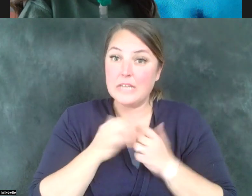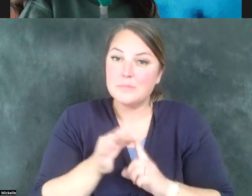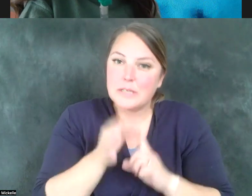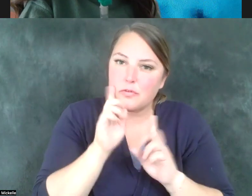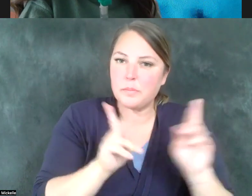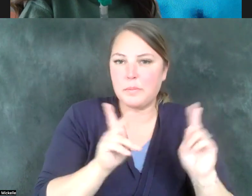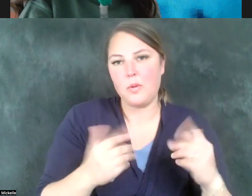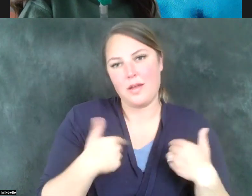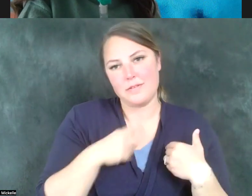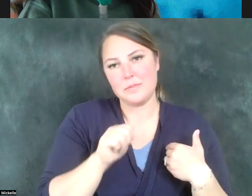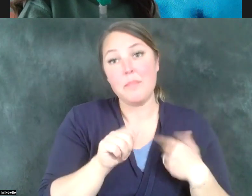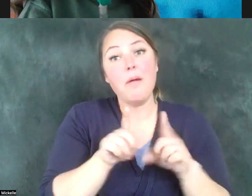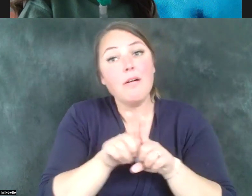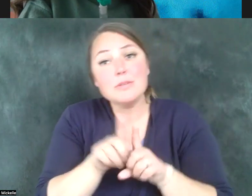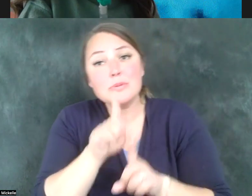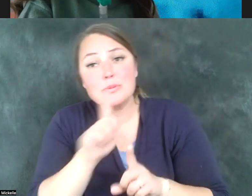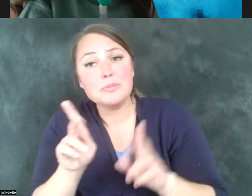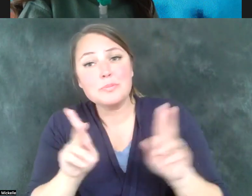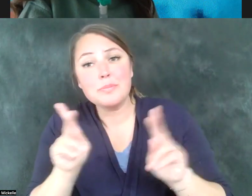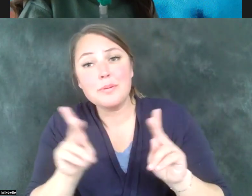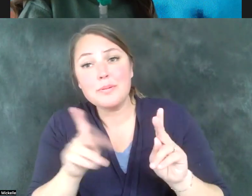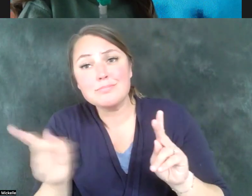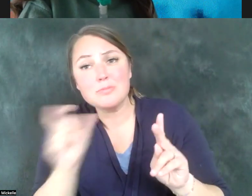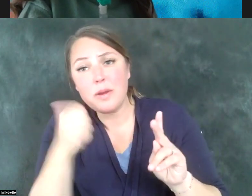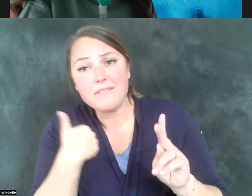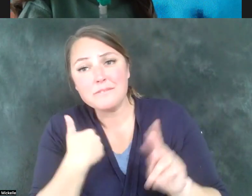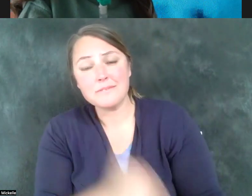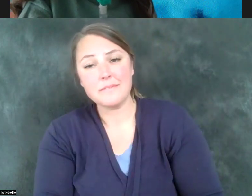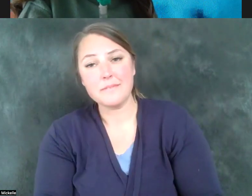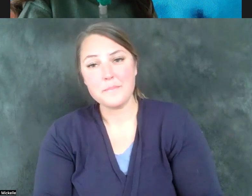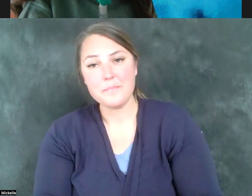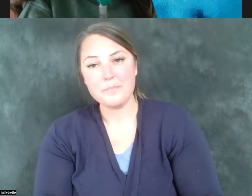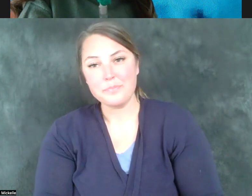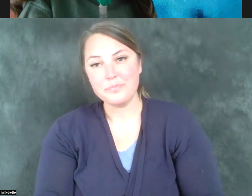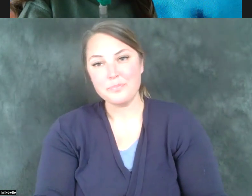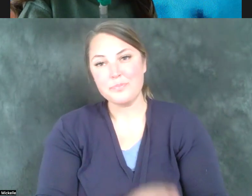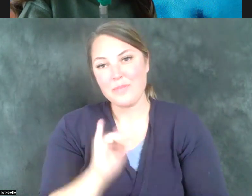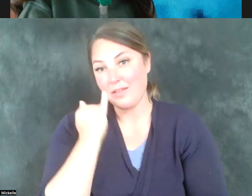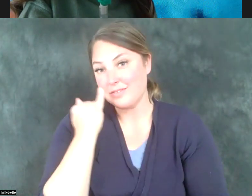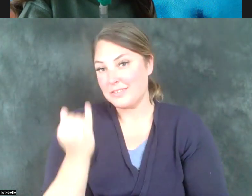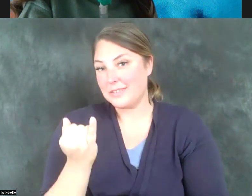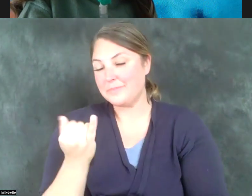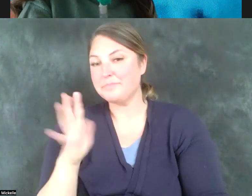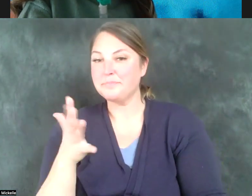it's true for individuals who don't have disabilities, too. So this idea of sort of improving quality of life for